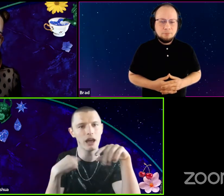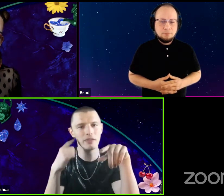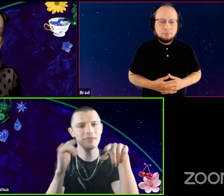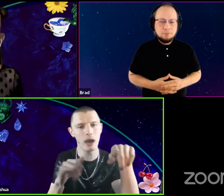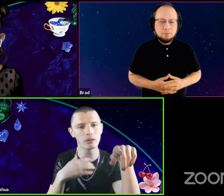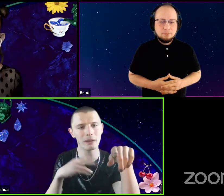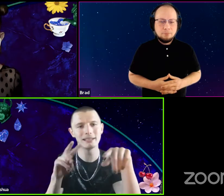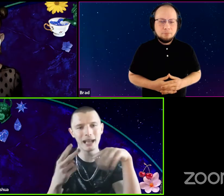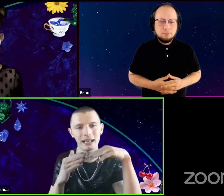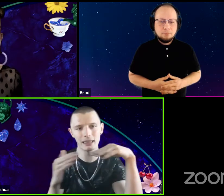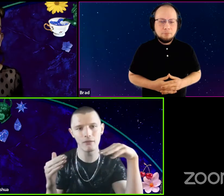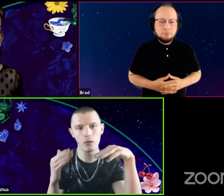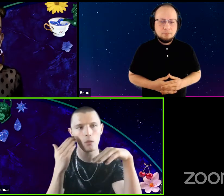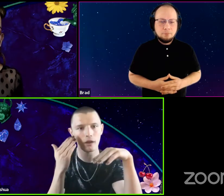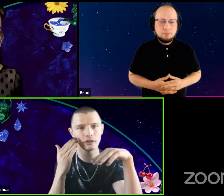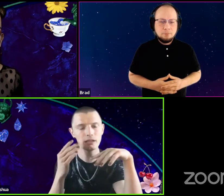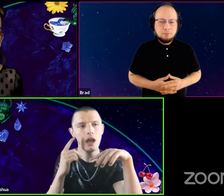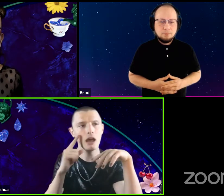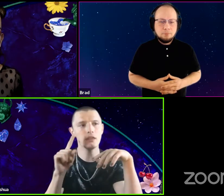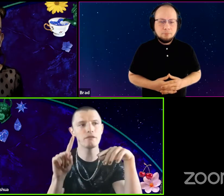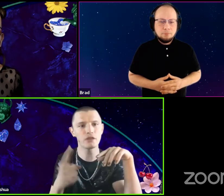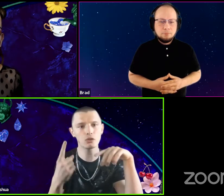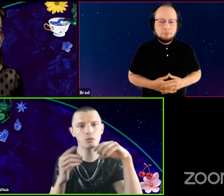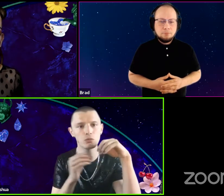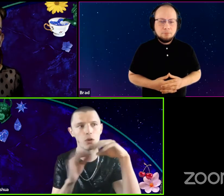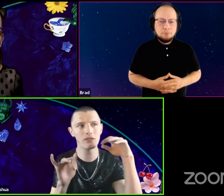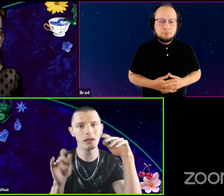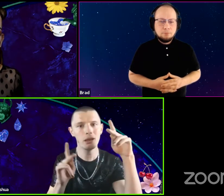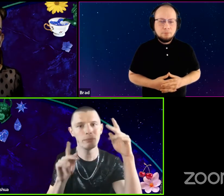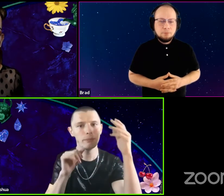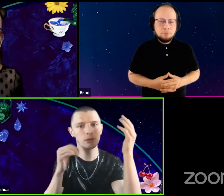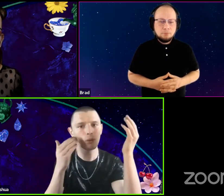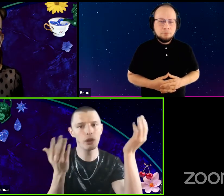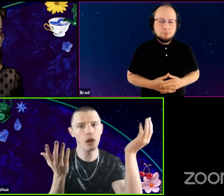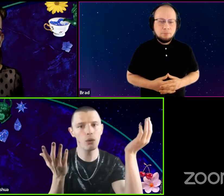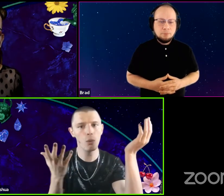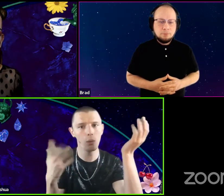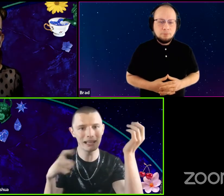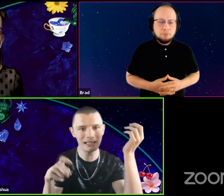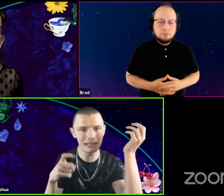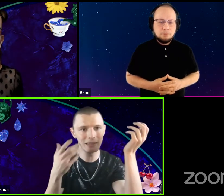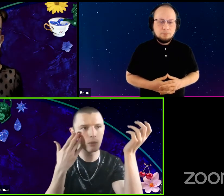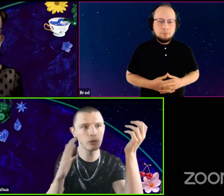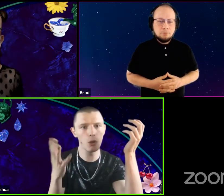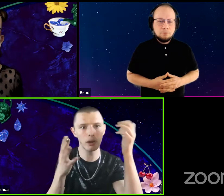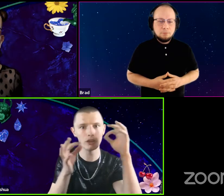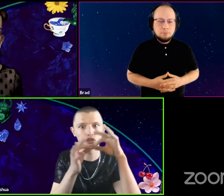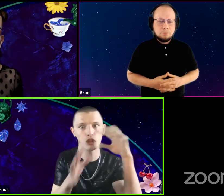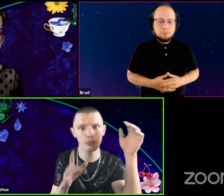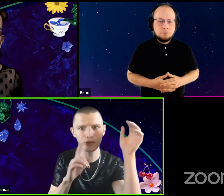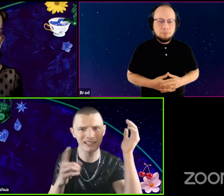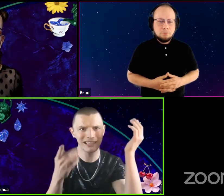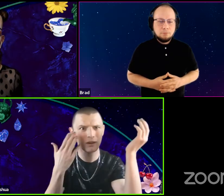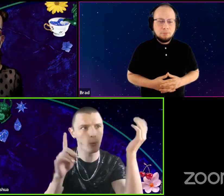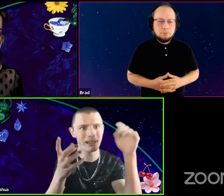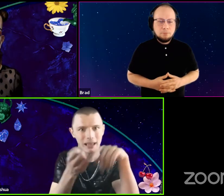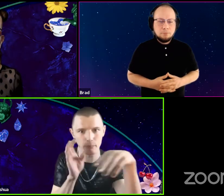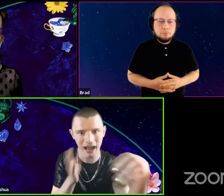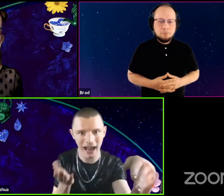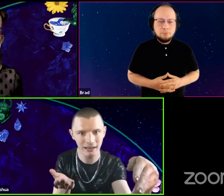I think that was my second level awareness. I think the first one was more of like people don't know what I need. They don't know what an interpreter is. They don't know where to get Brad.